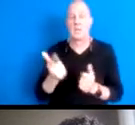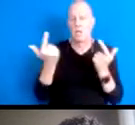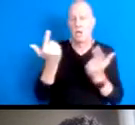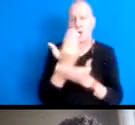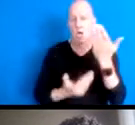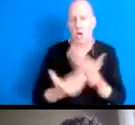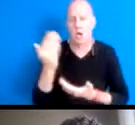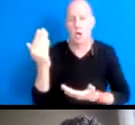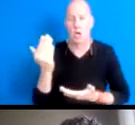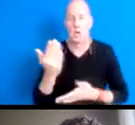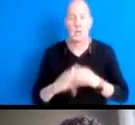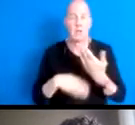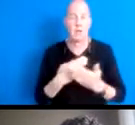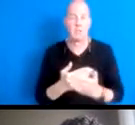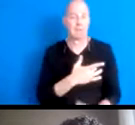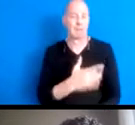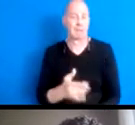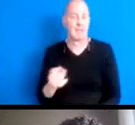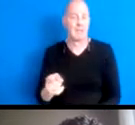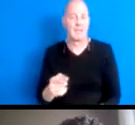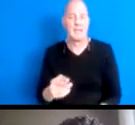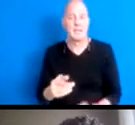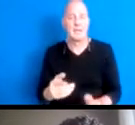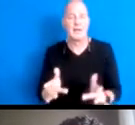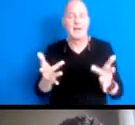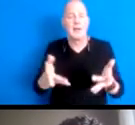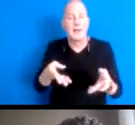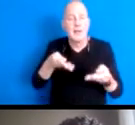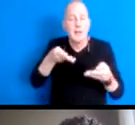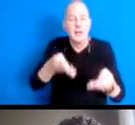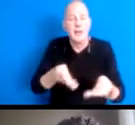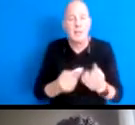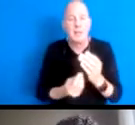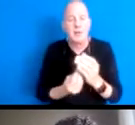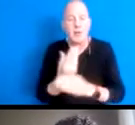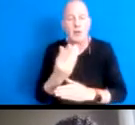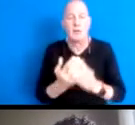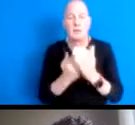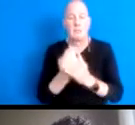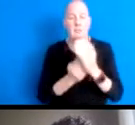in all likelihood, he put gently into the earth, some plants which most likely, 16:07:39 some of them.